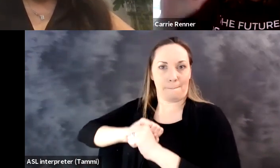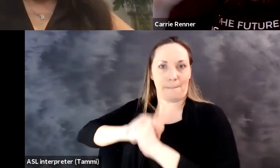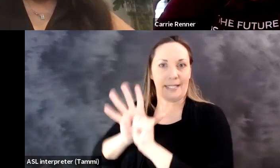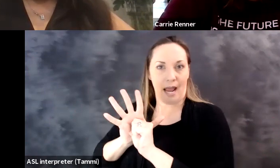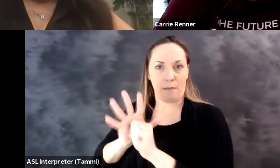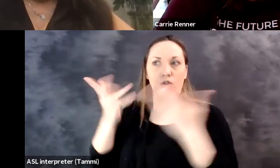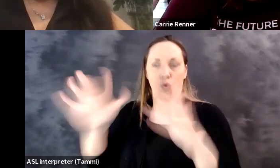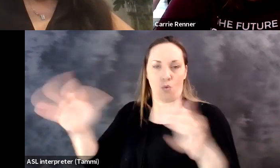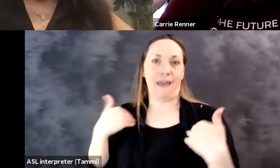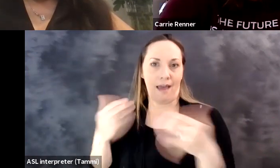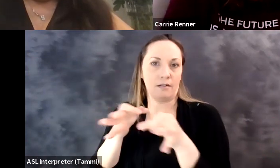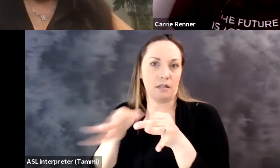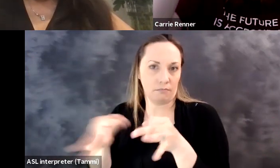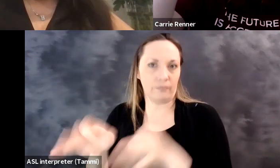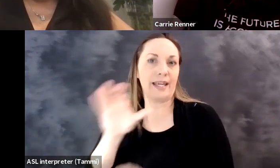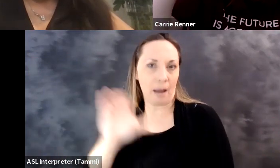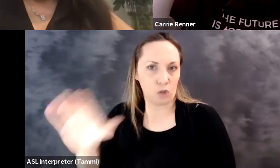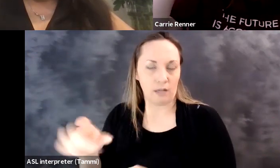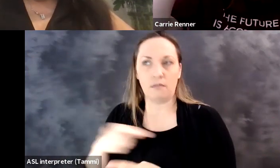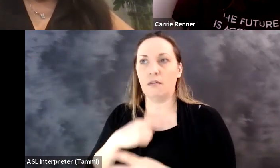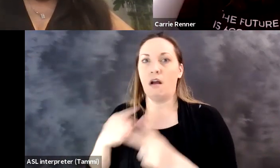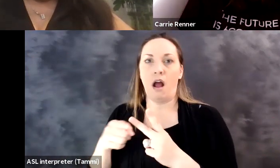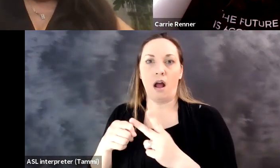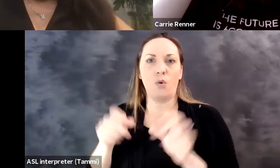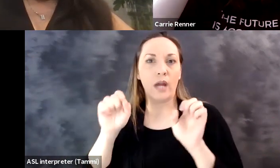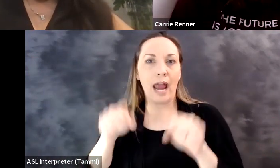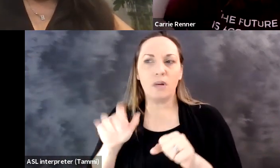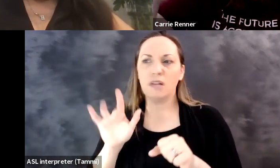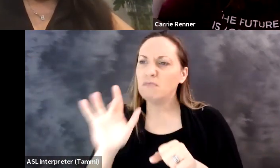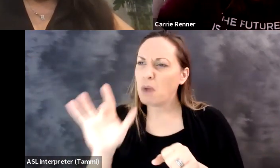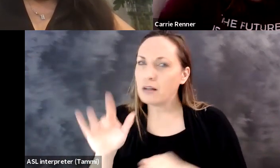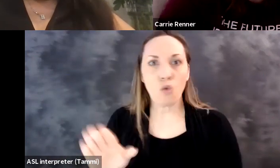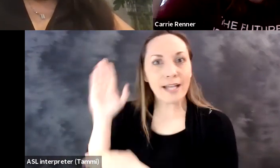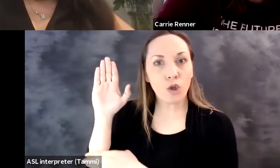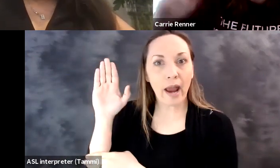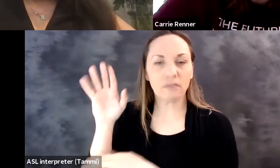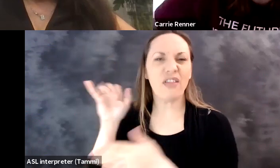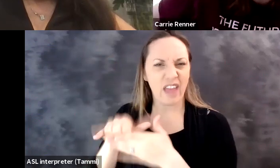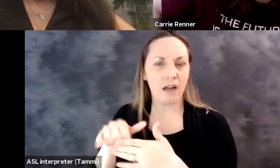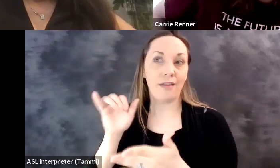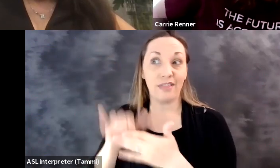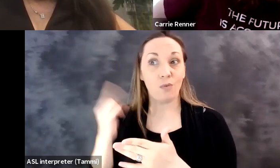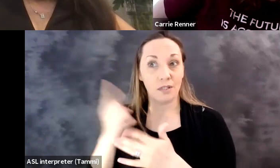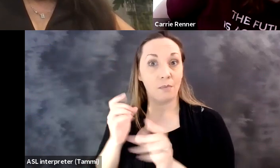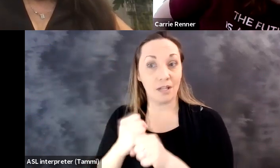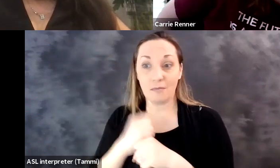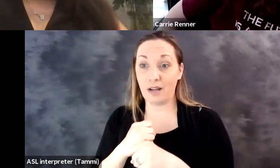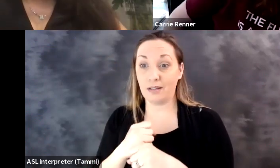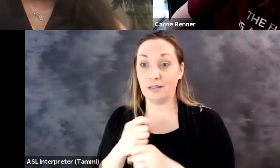done by the pandemic hit. So we had captioning there, transcript,